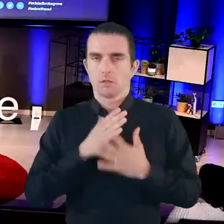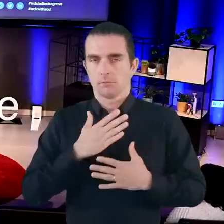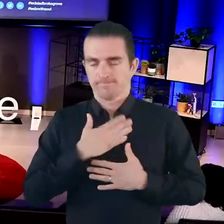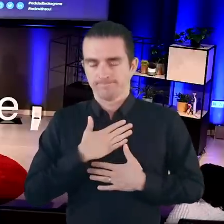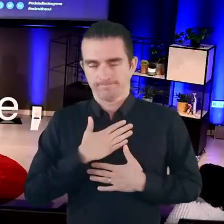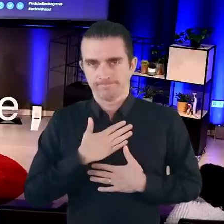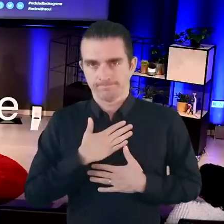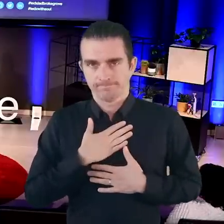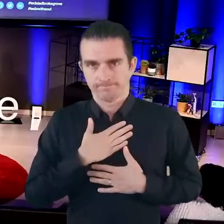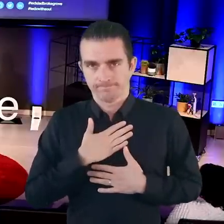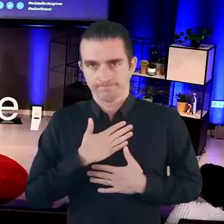It's deeply personal.